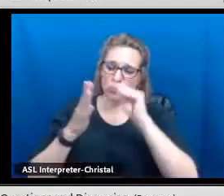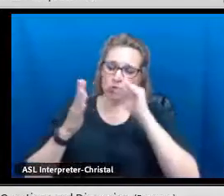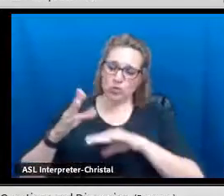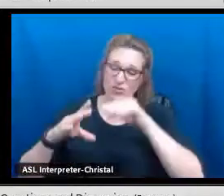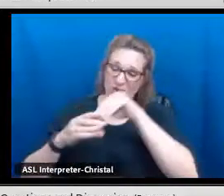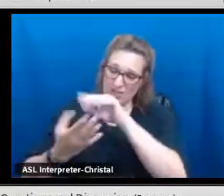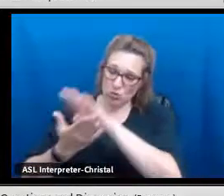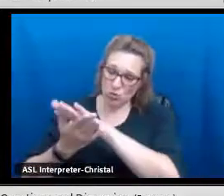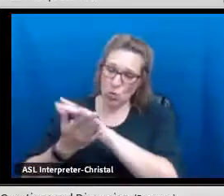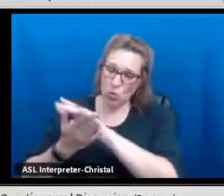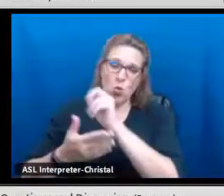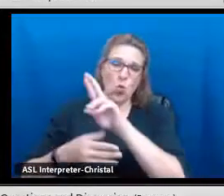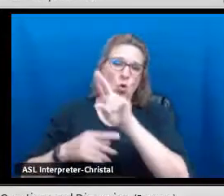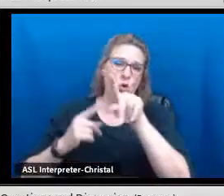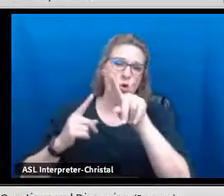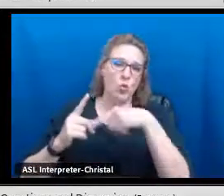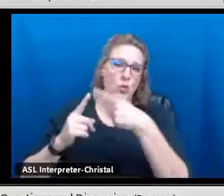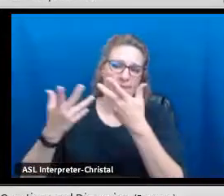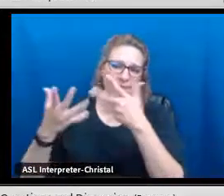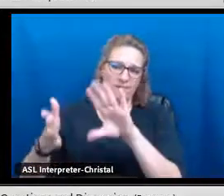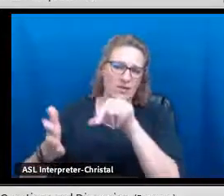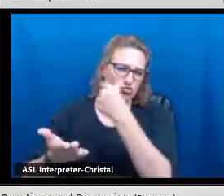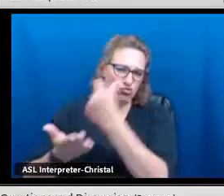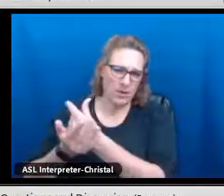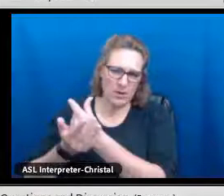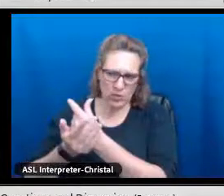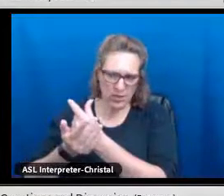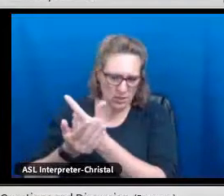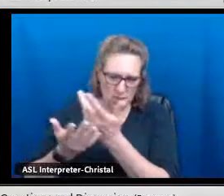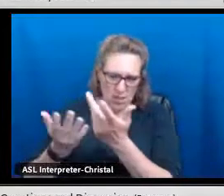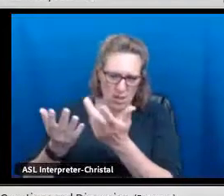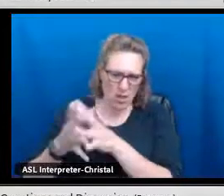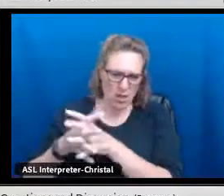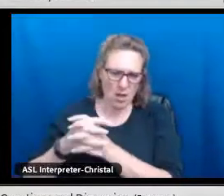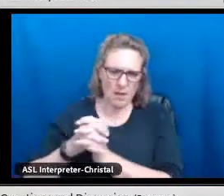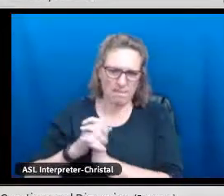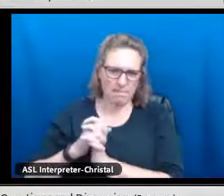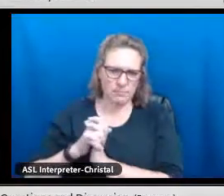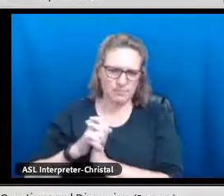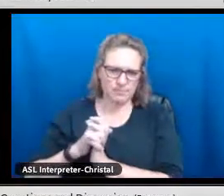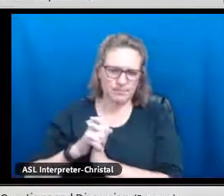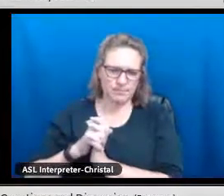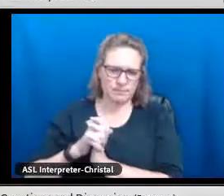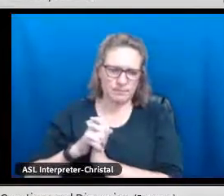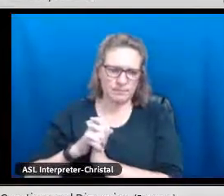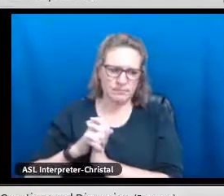benefits that you all are seeing anecdotally when students are in school or even after